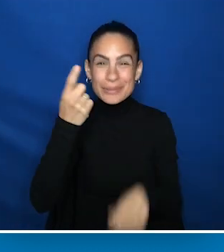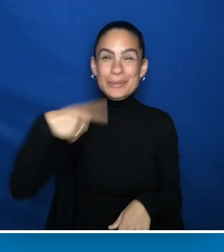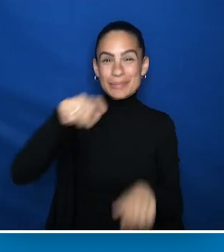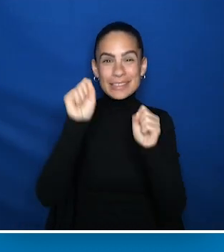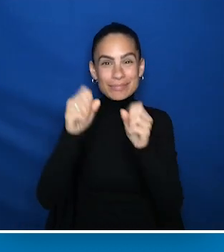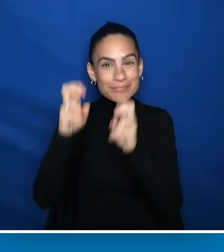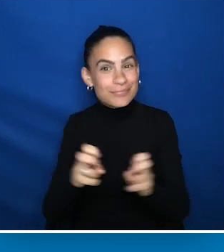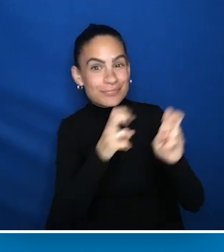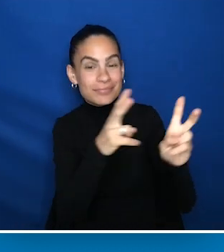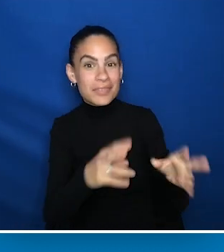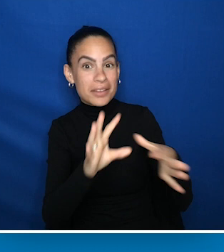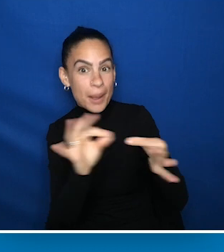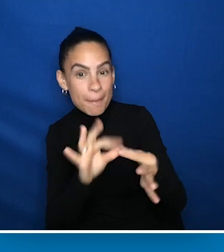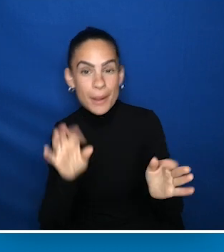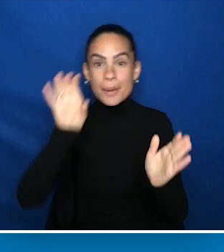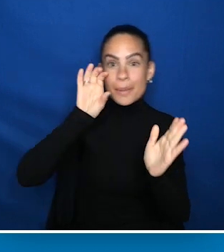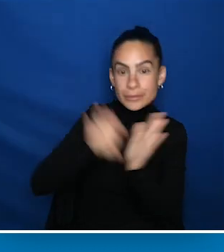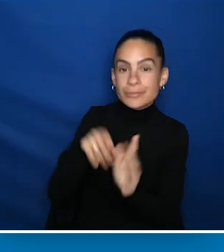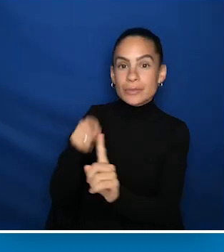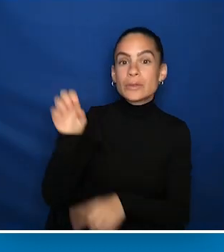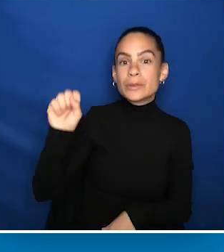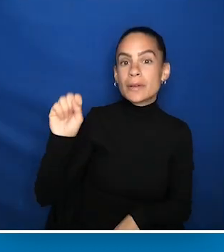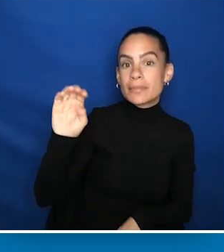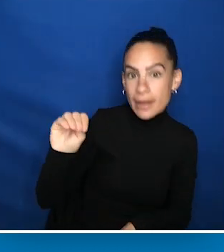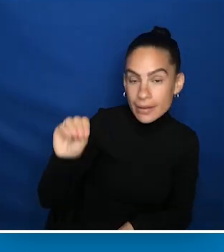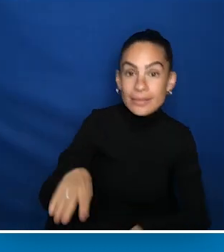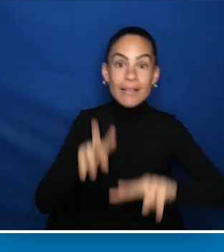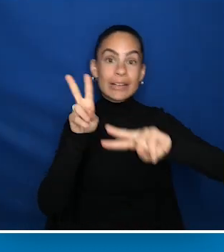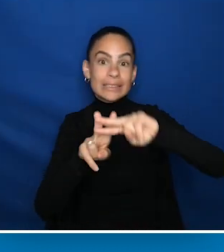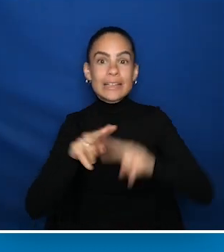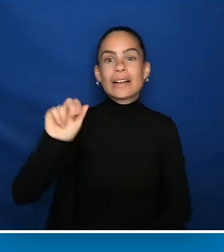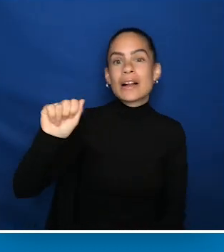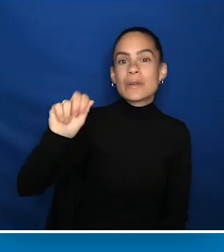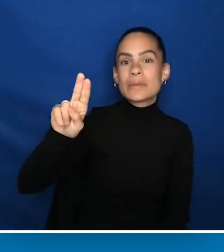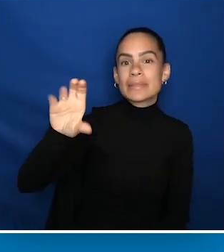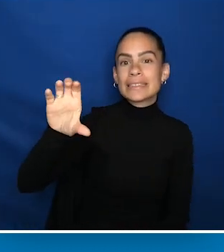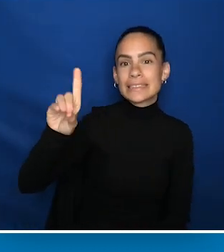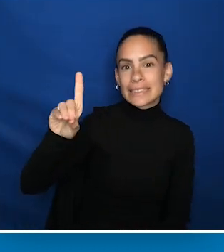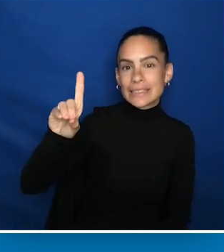Also, post comments and photos on social media using the hashtag #AUCD4All.